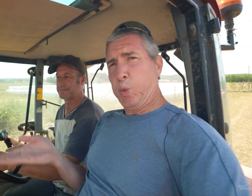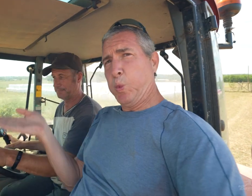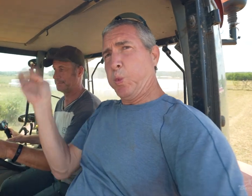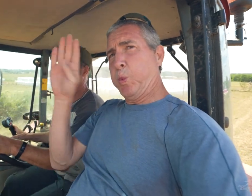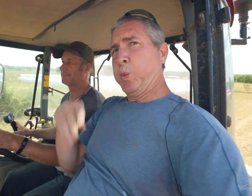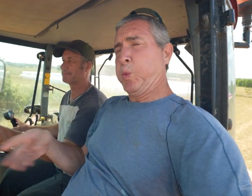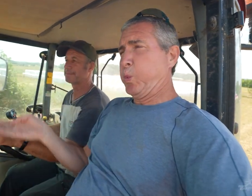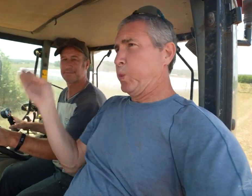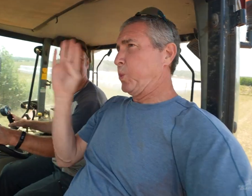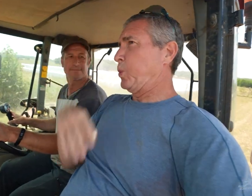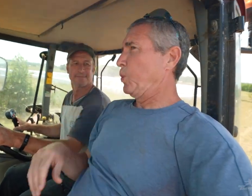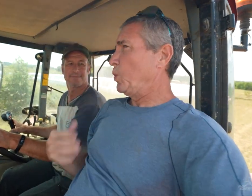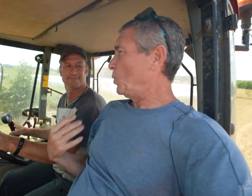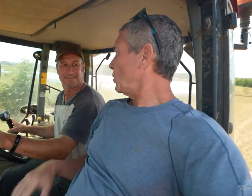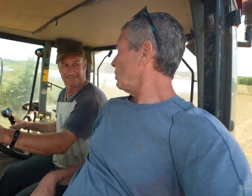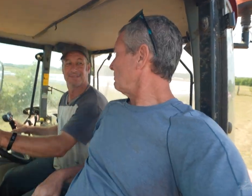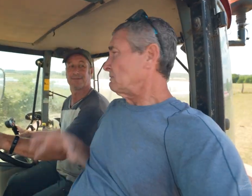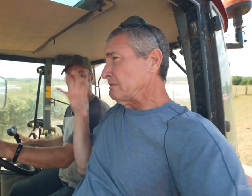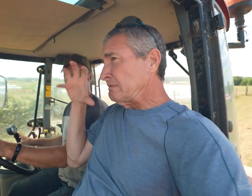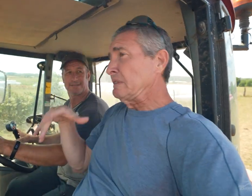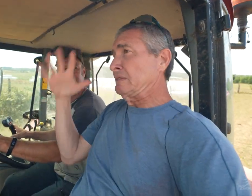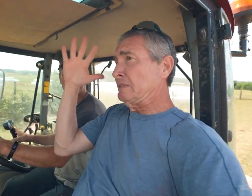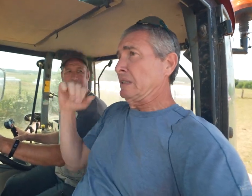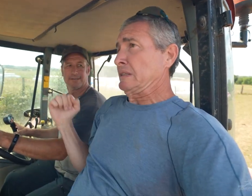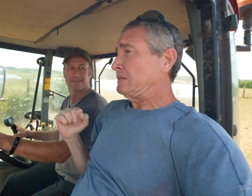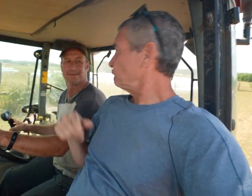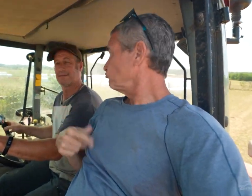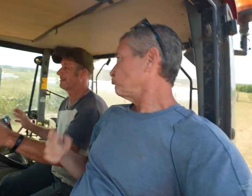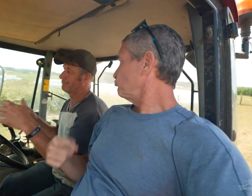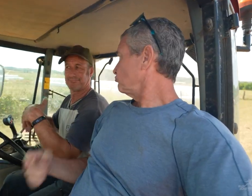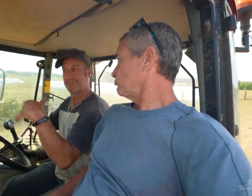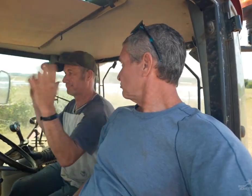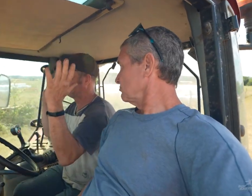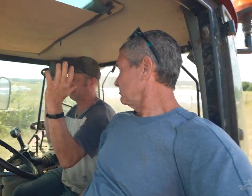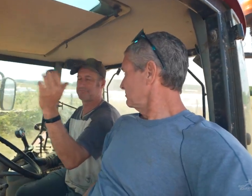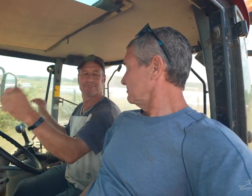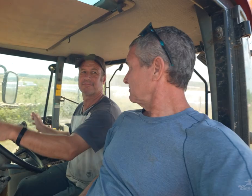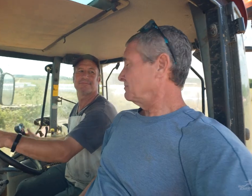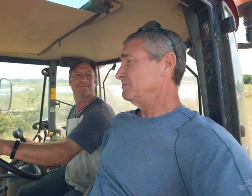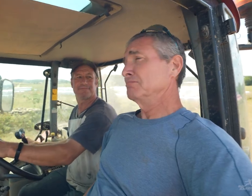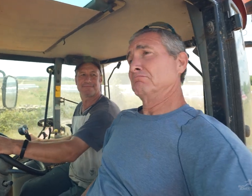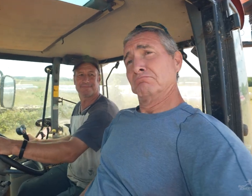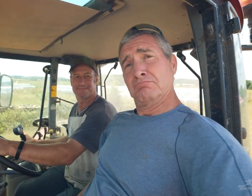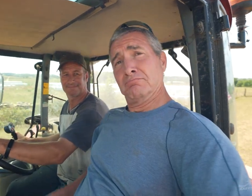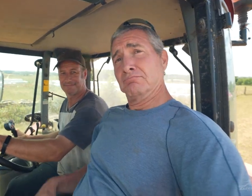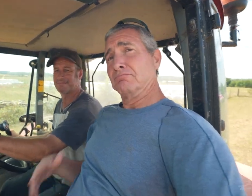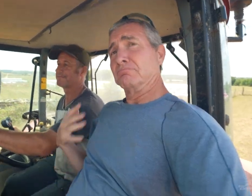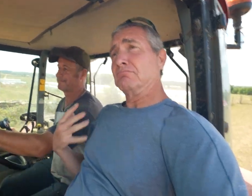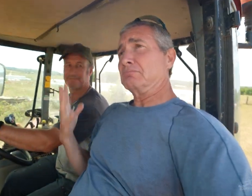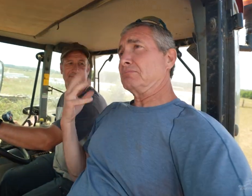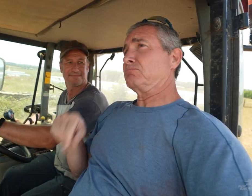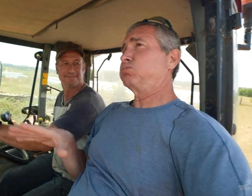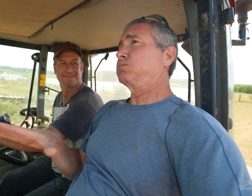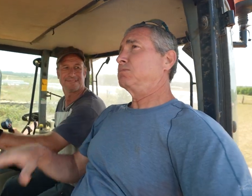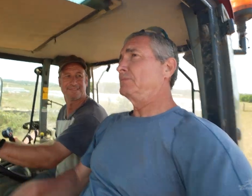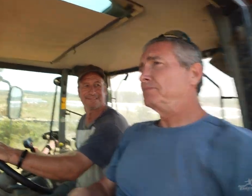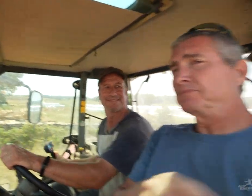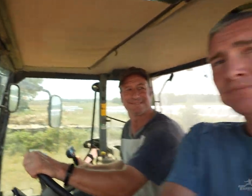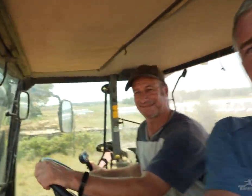All day, nonstop! Rain or shine? It doesn’t matter, I still work. Wow. It’s beautiful.